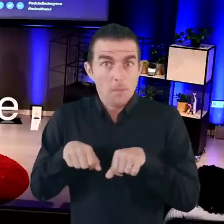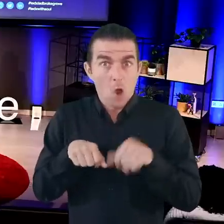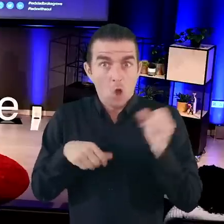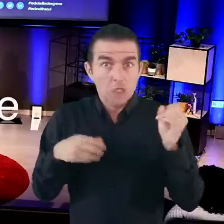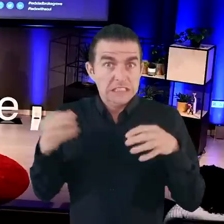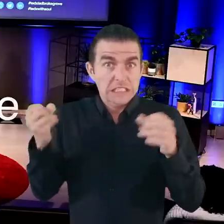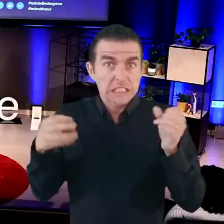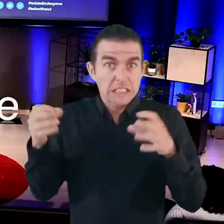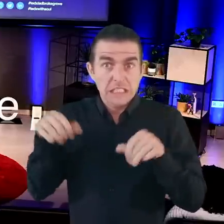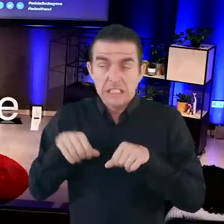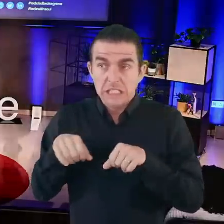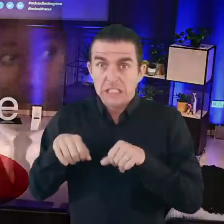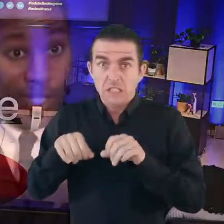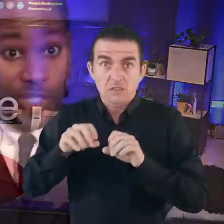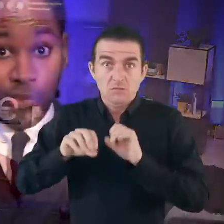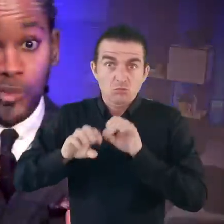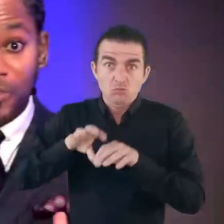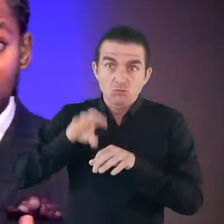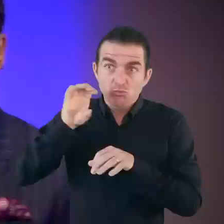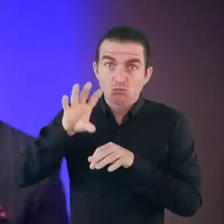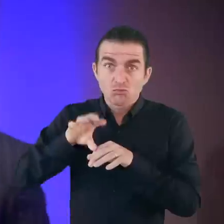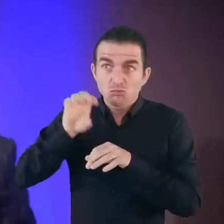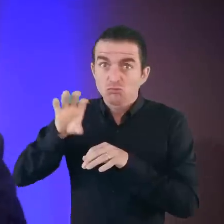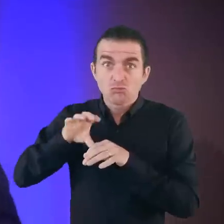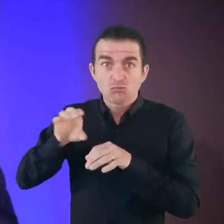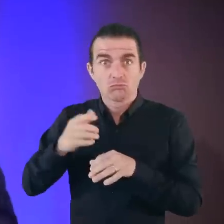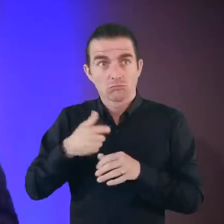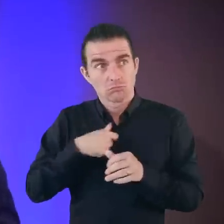“Right, to work in the supermarket so I can support my family and friends”.